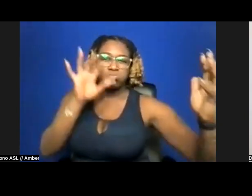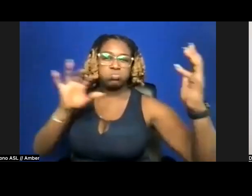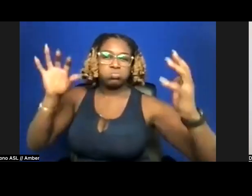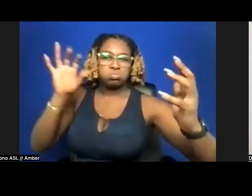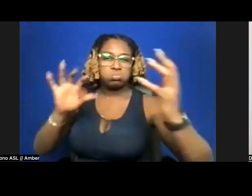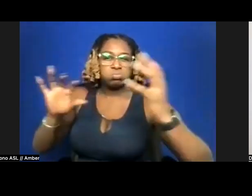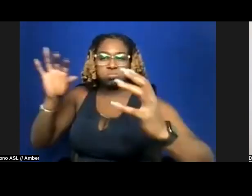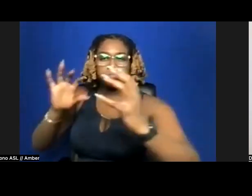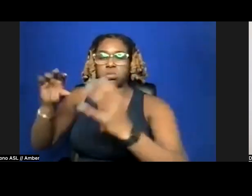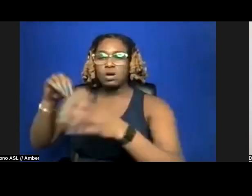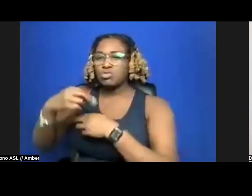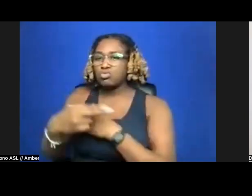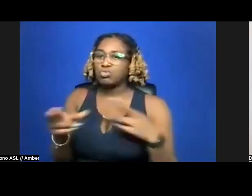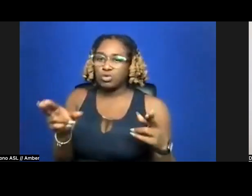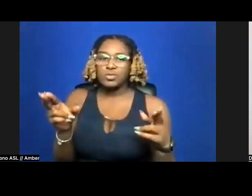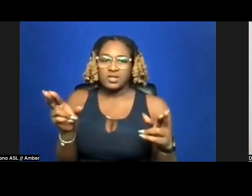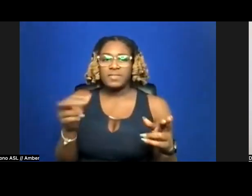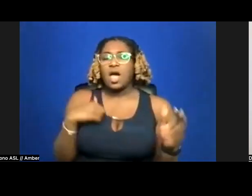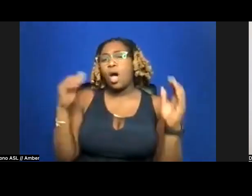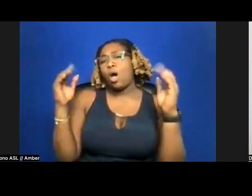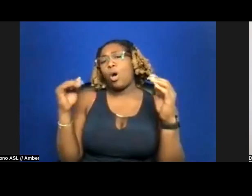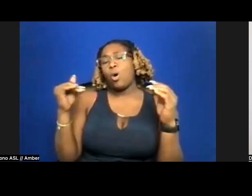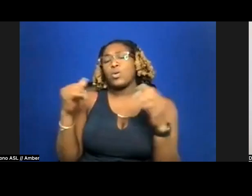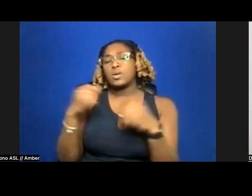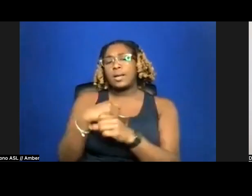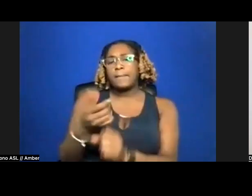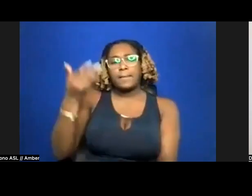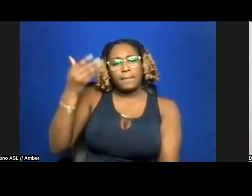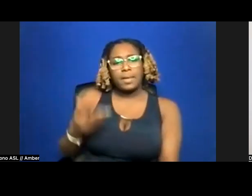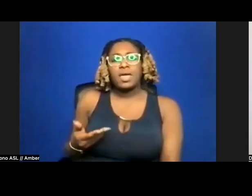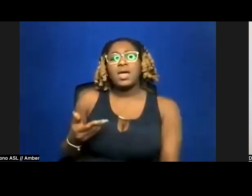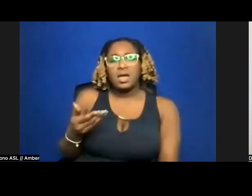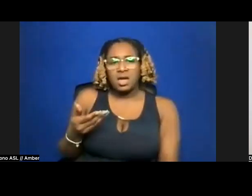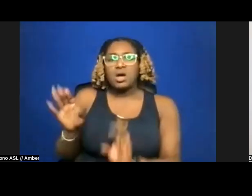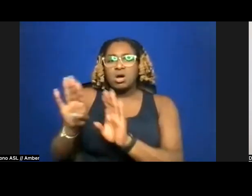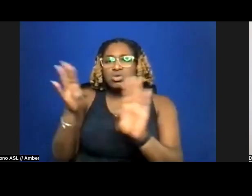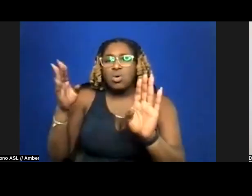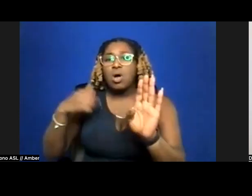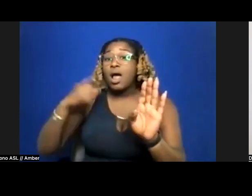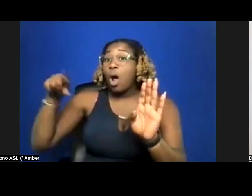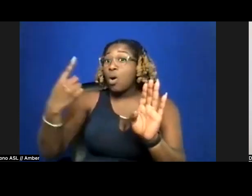i hope to make in me a door that only i can open there is nothing